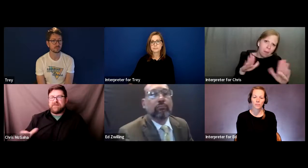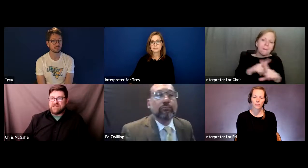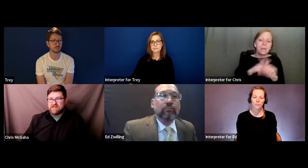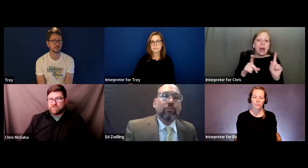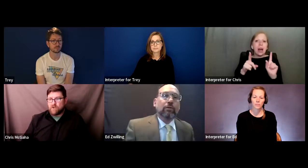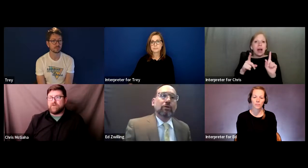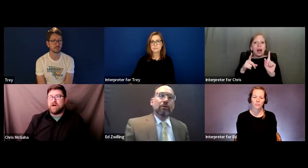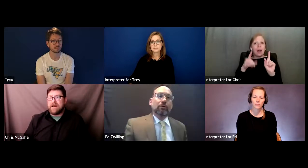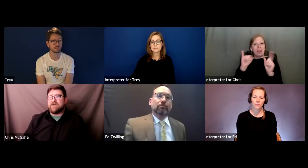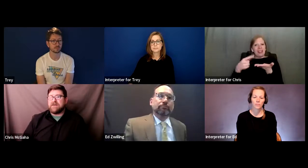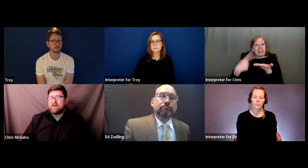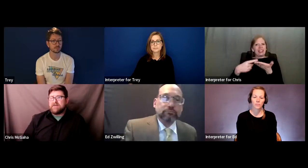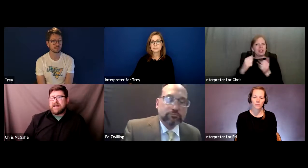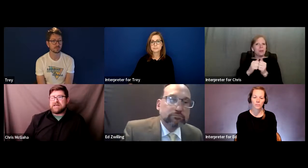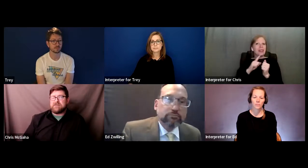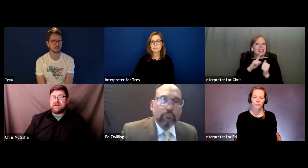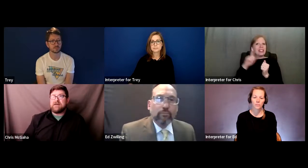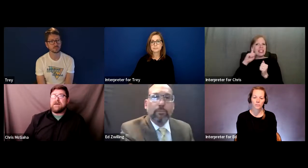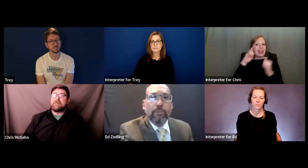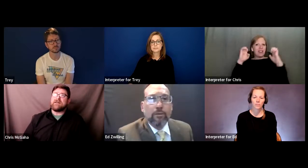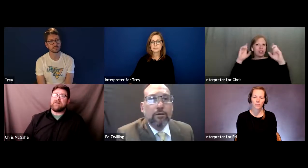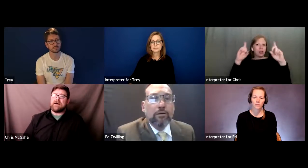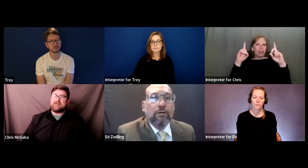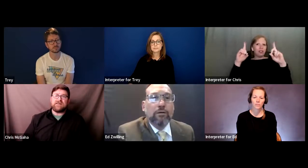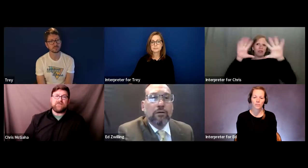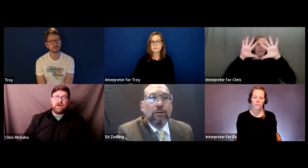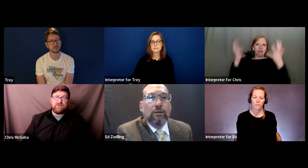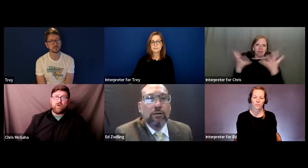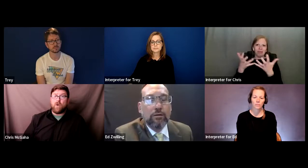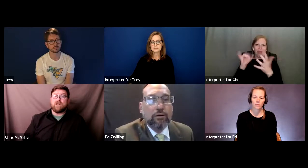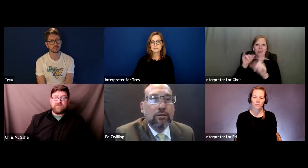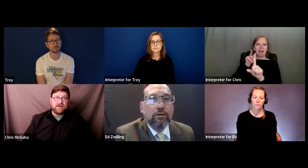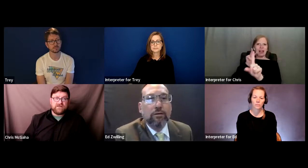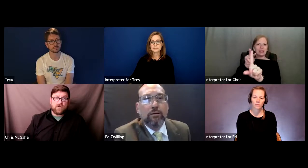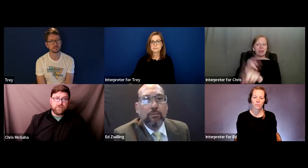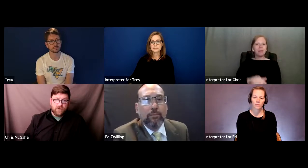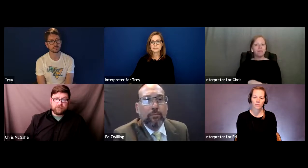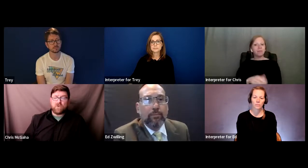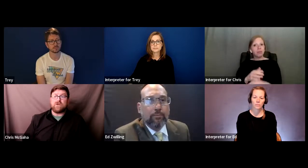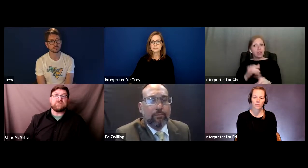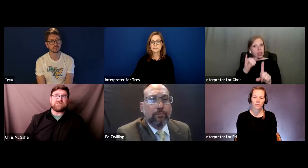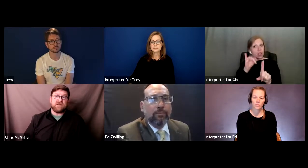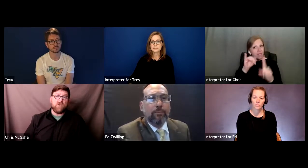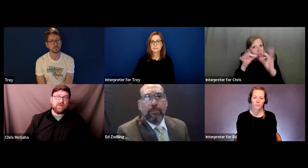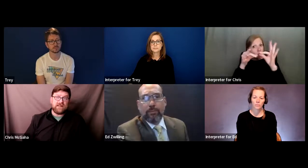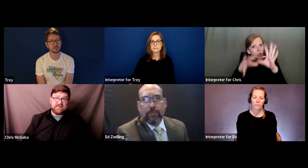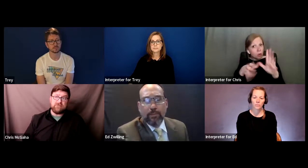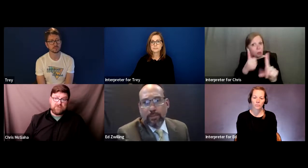Deaf education world about that aspect. But again, I think if you have a qualified interpreter, especially a qualified team of